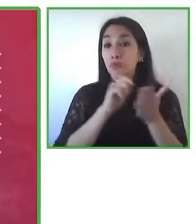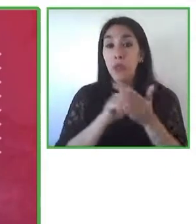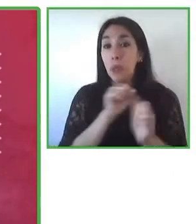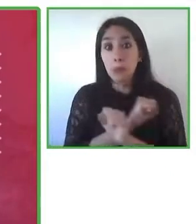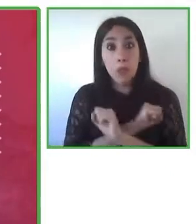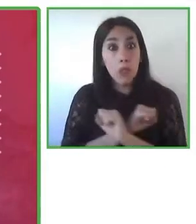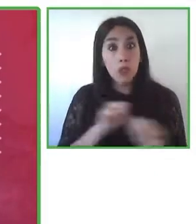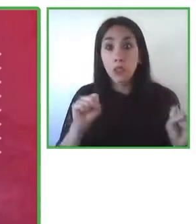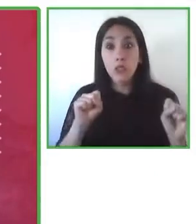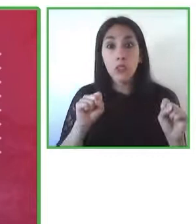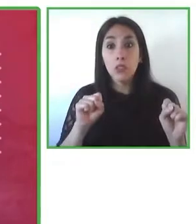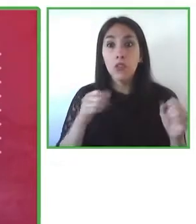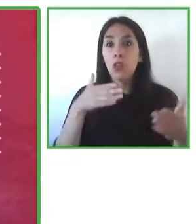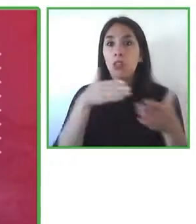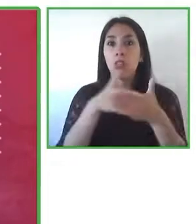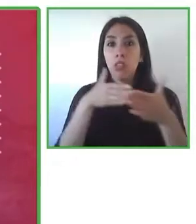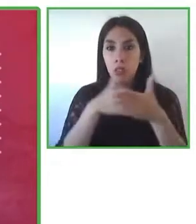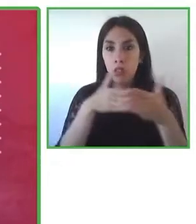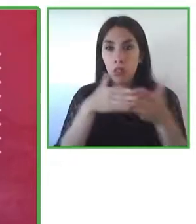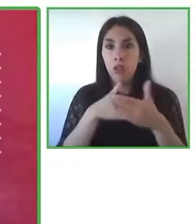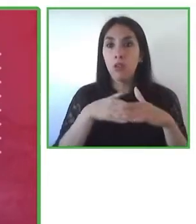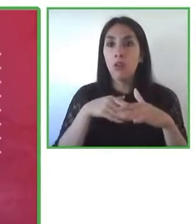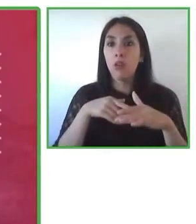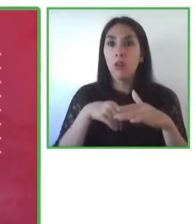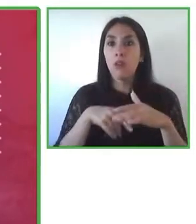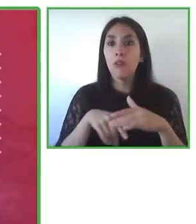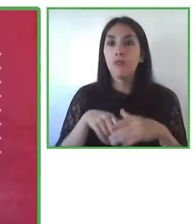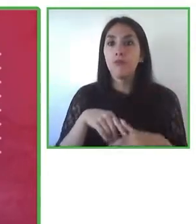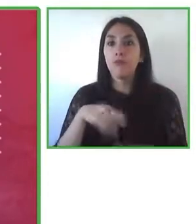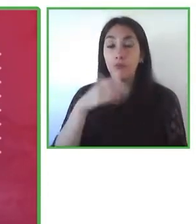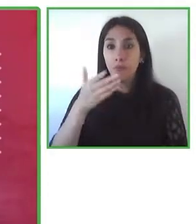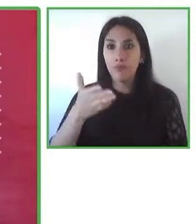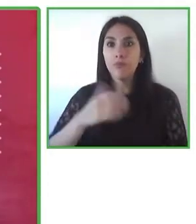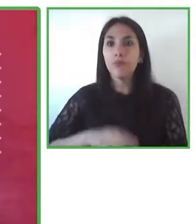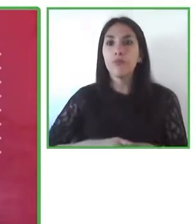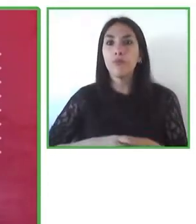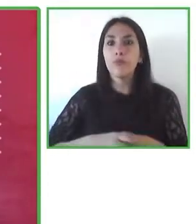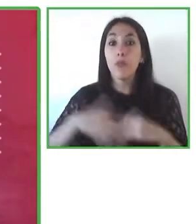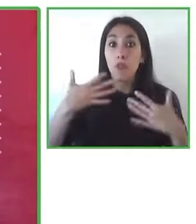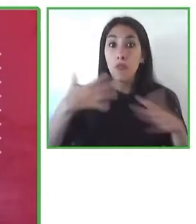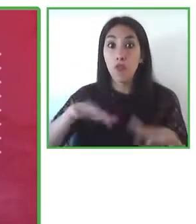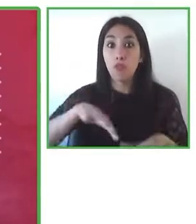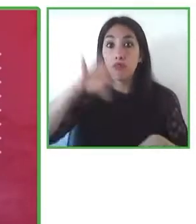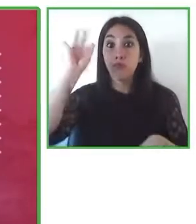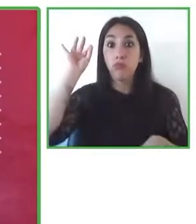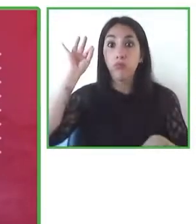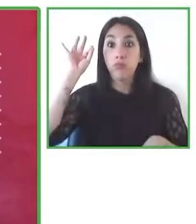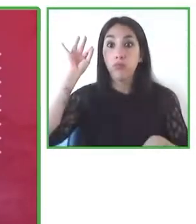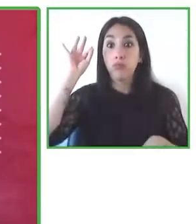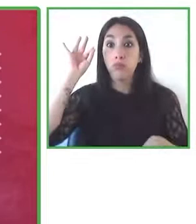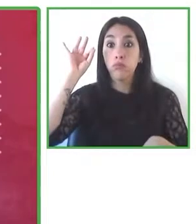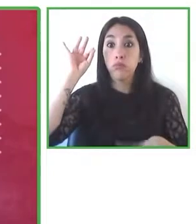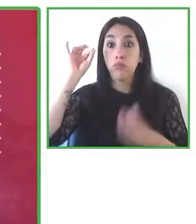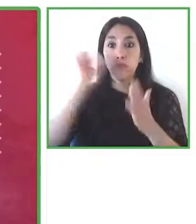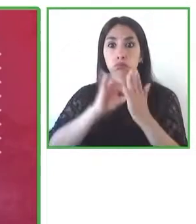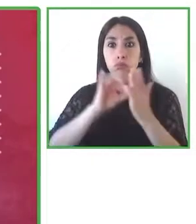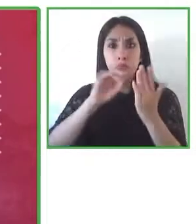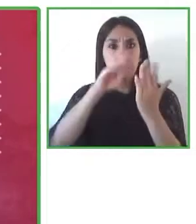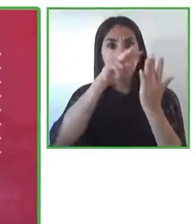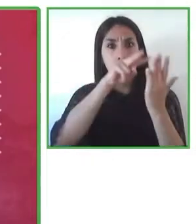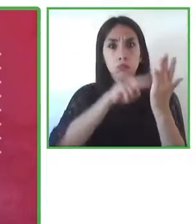rights as well and so we have begun to work with different entities at the global level